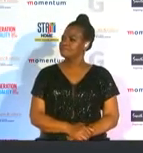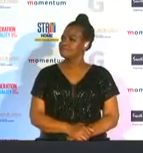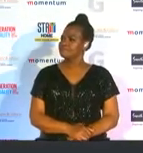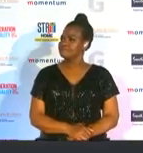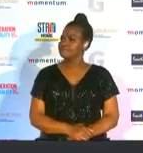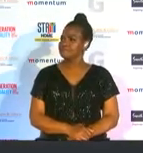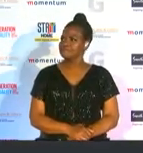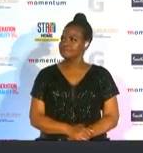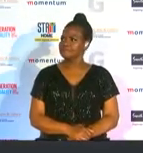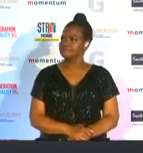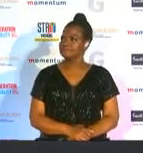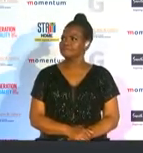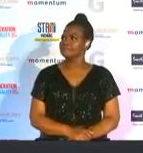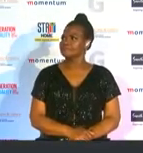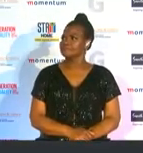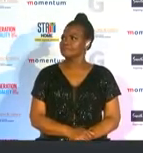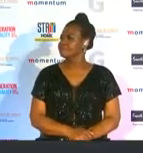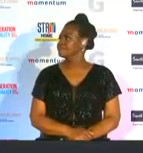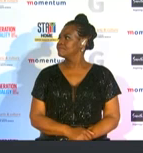daring moves have ensured that rowing reaches people